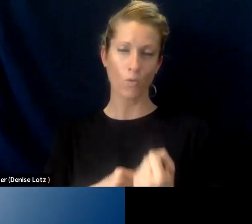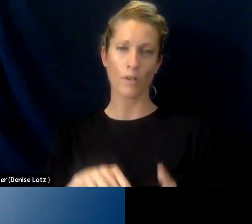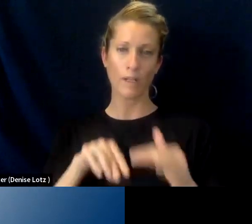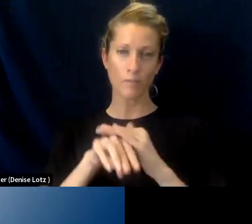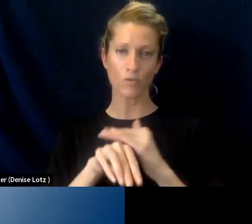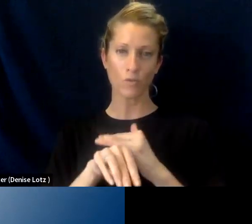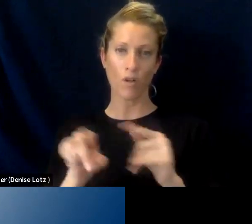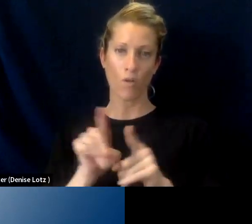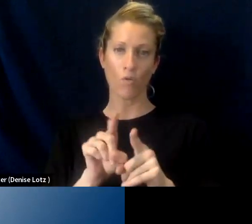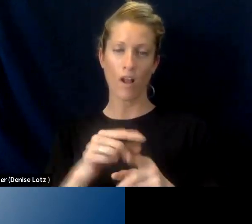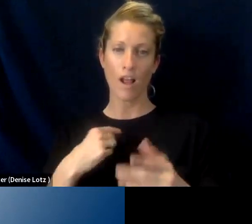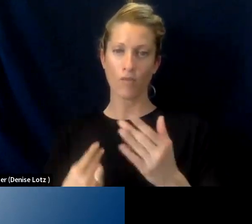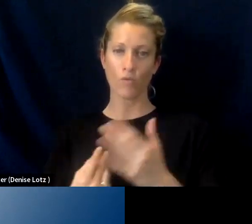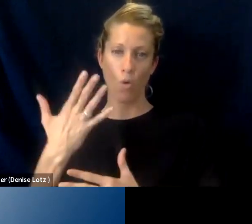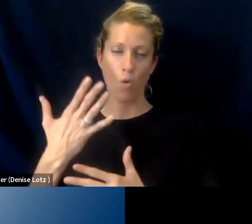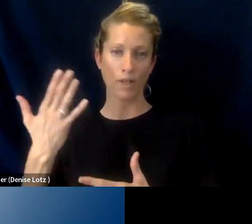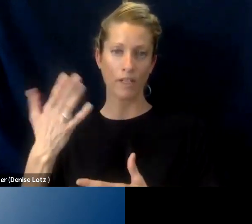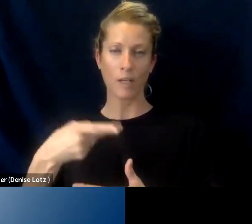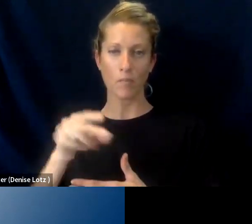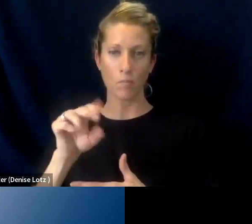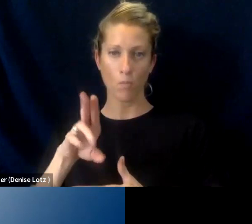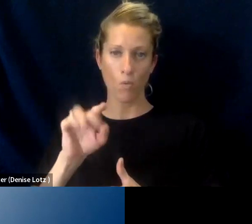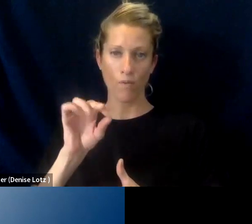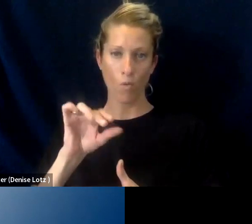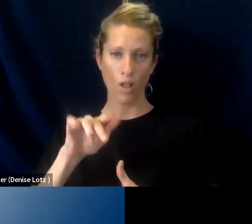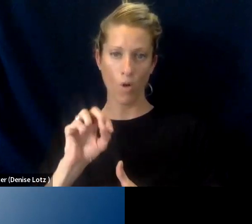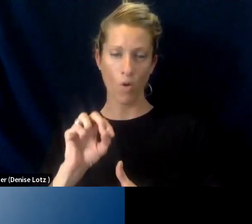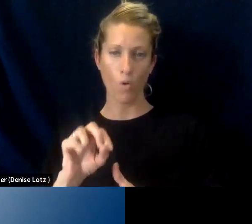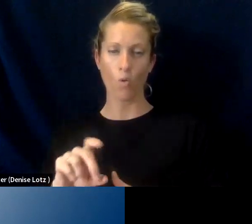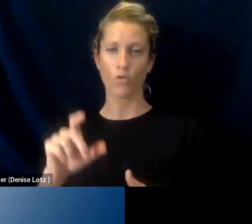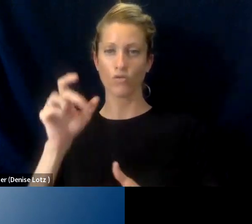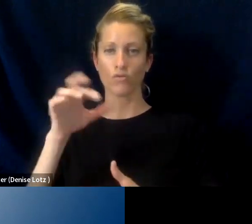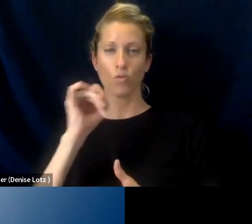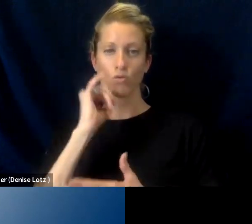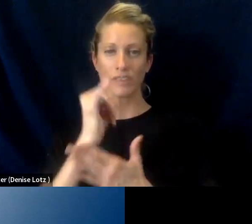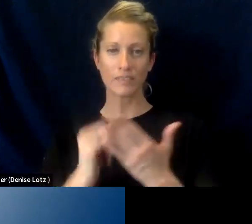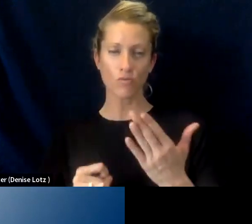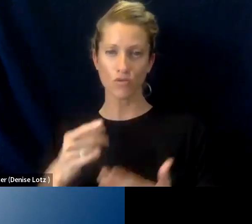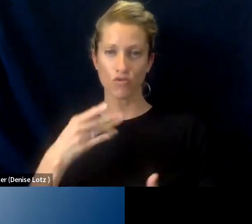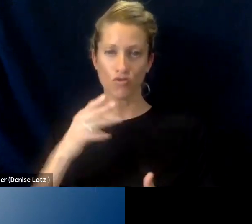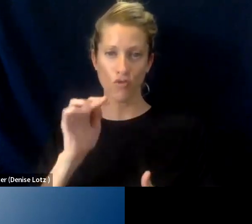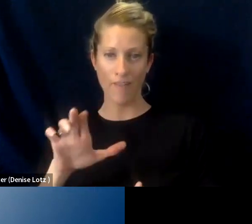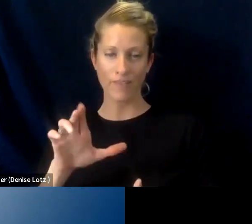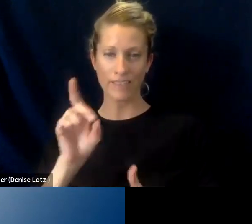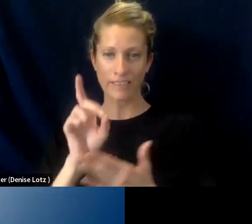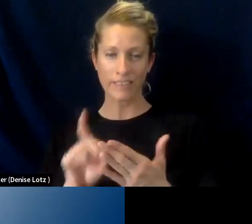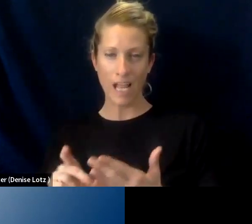portfolio also in terms of graphic design, animation, user experience and interface as